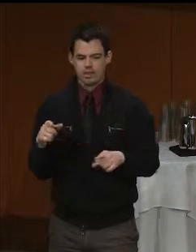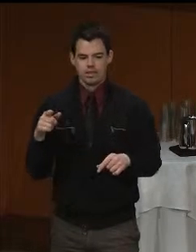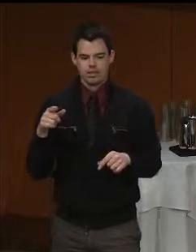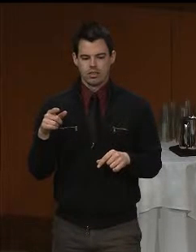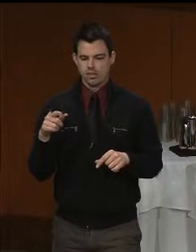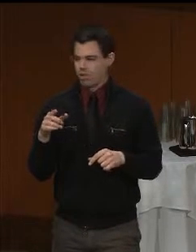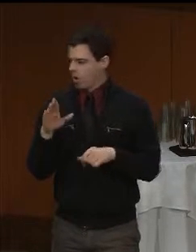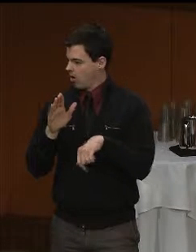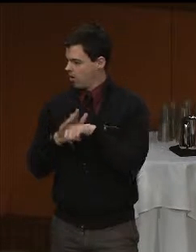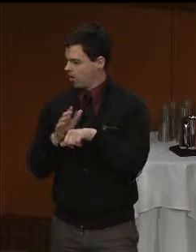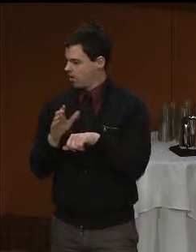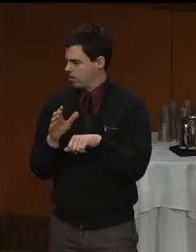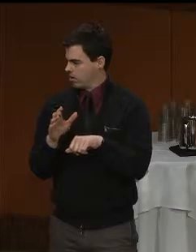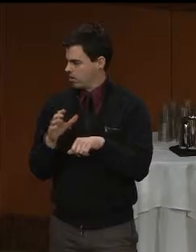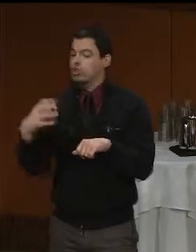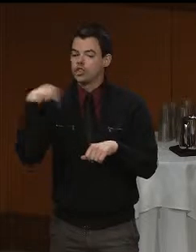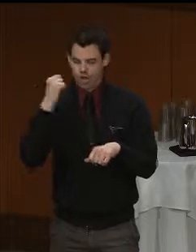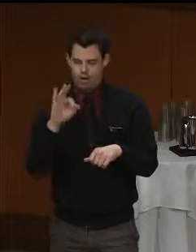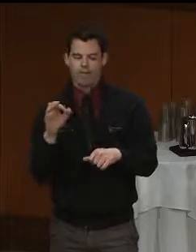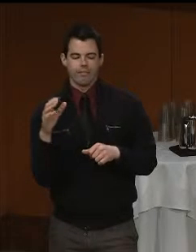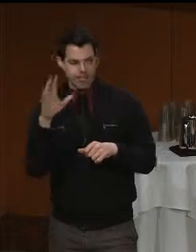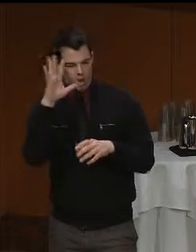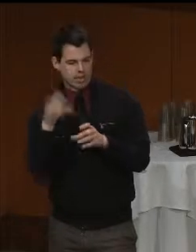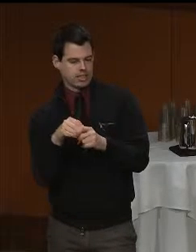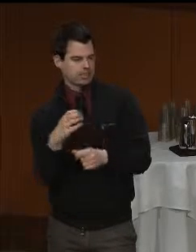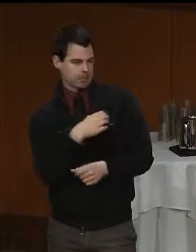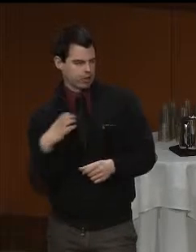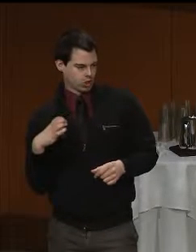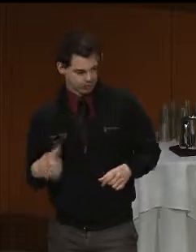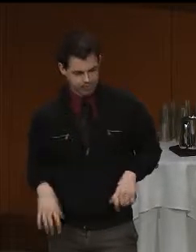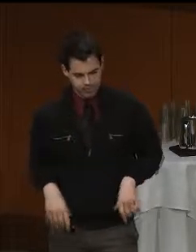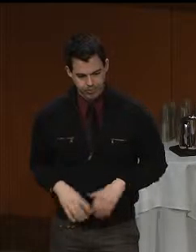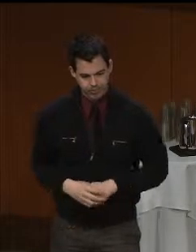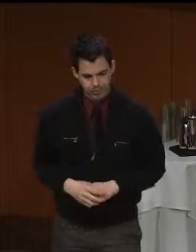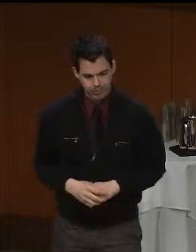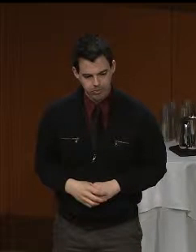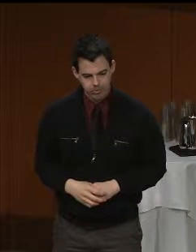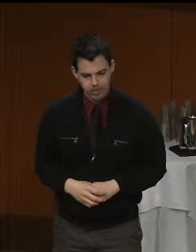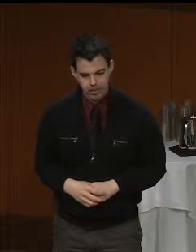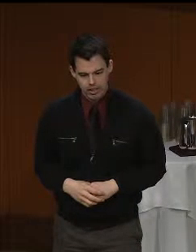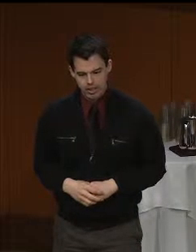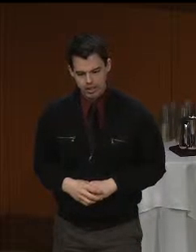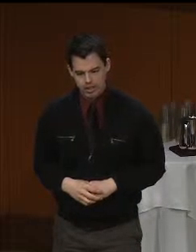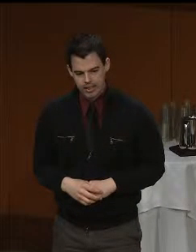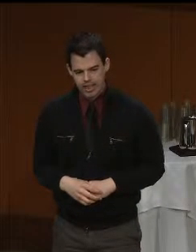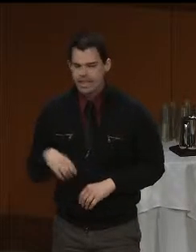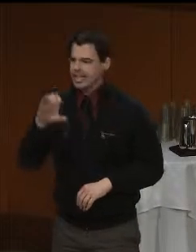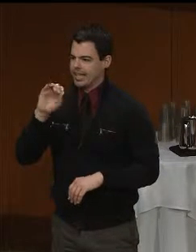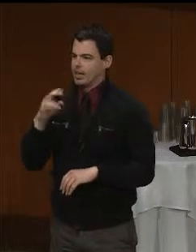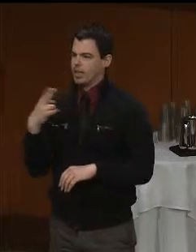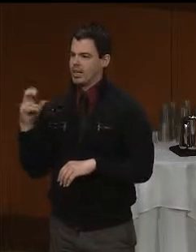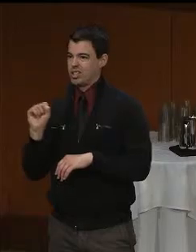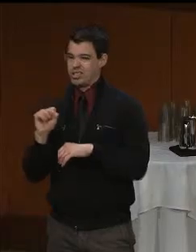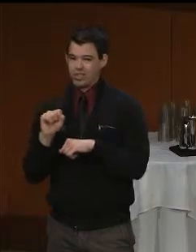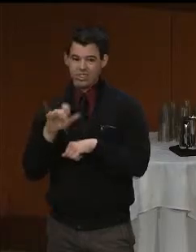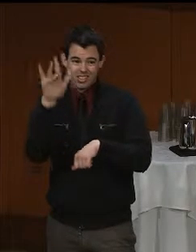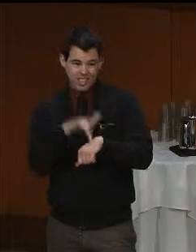EPOCHS touches the lives of one in four residents of the Commonwealth, some of our most vulnerable